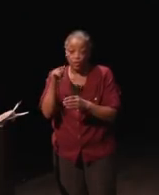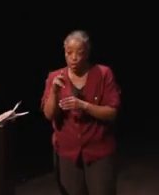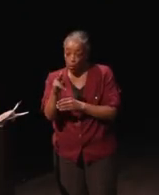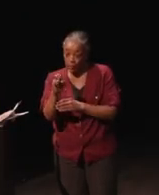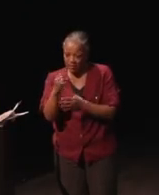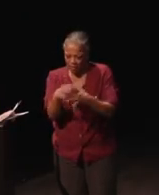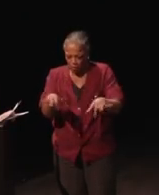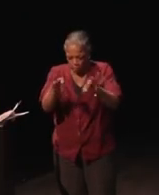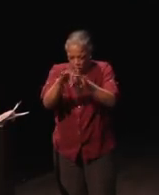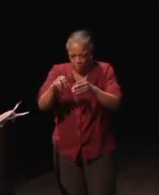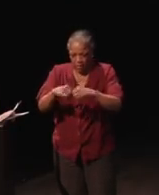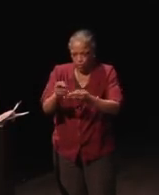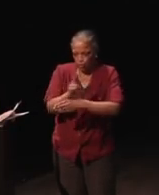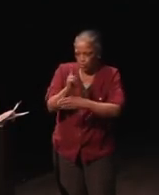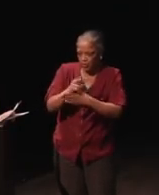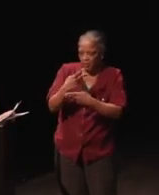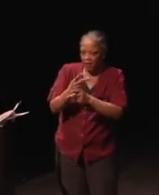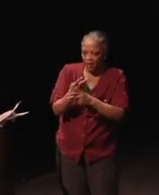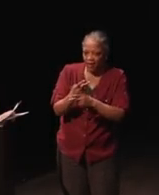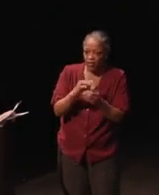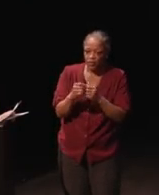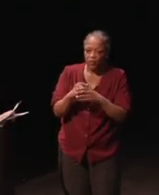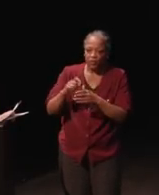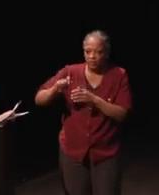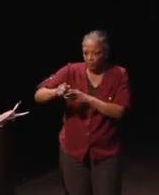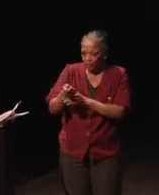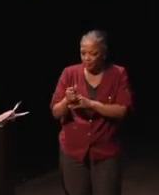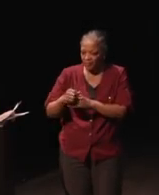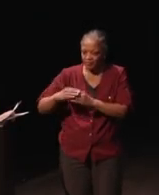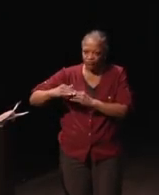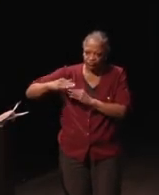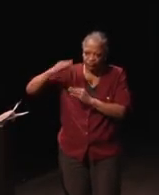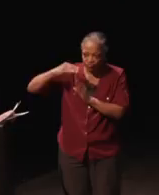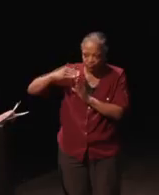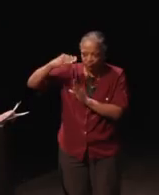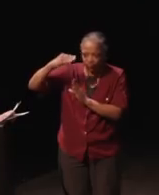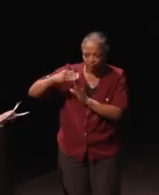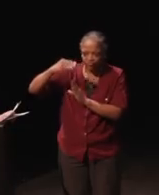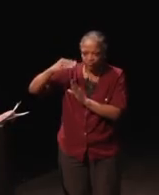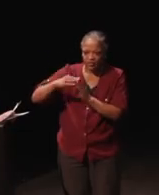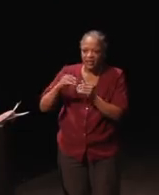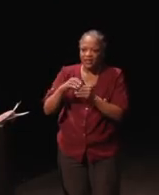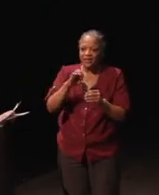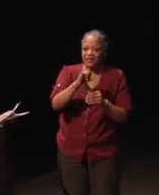of the product through increased amplification, increased signal to noise ratio,